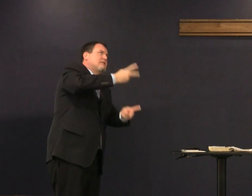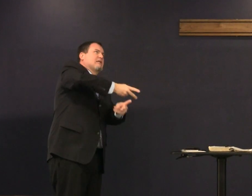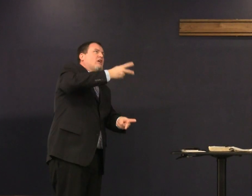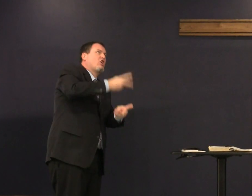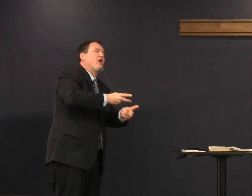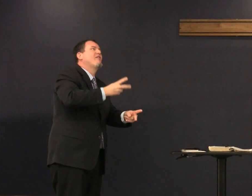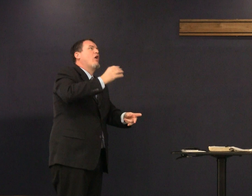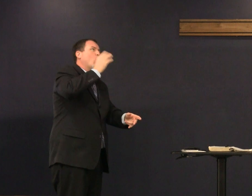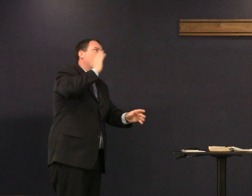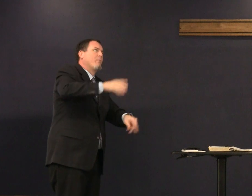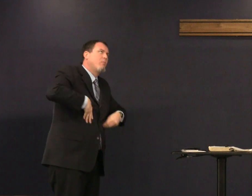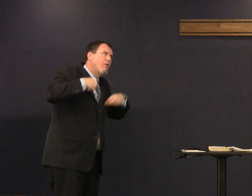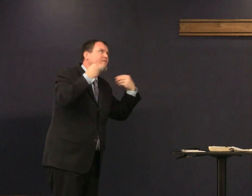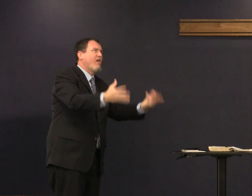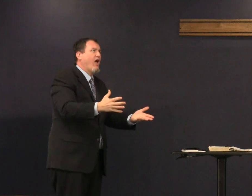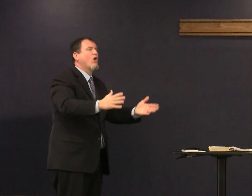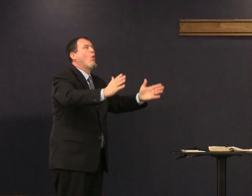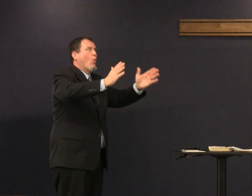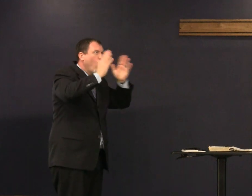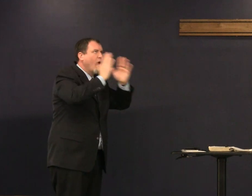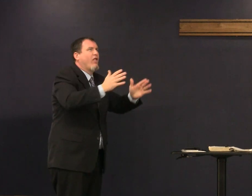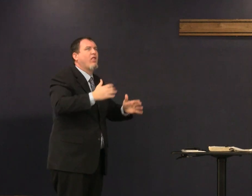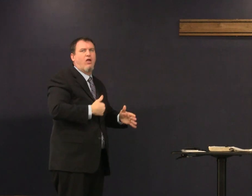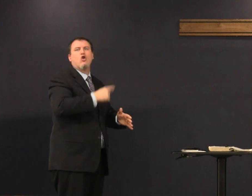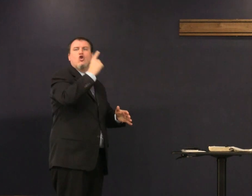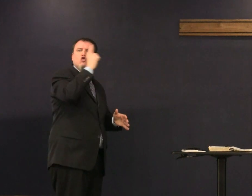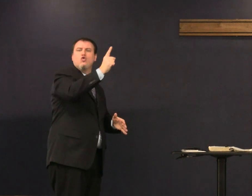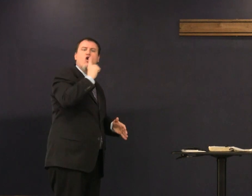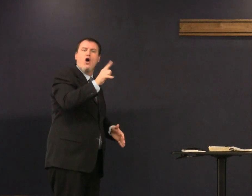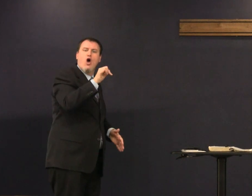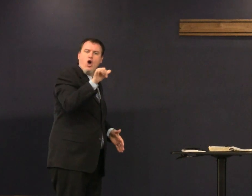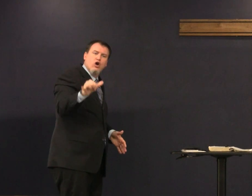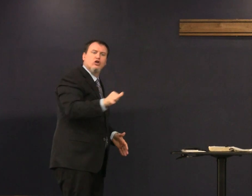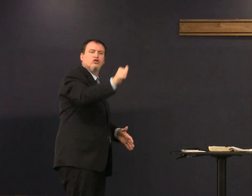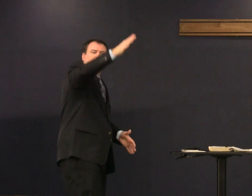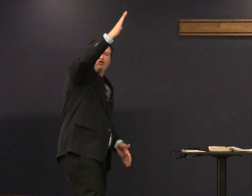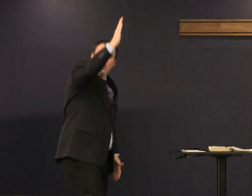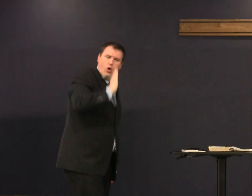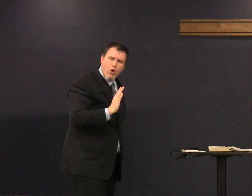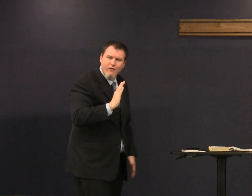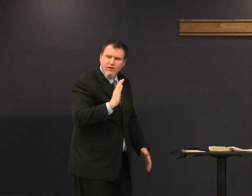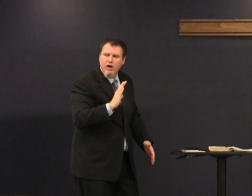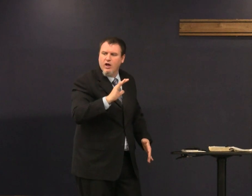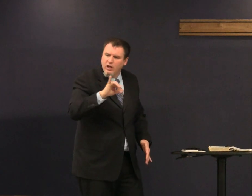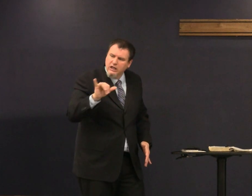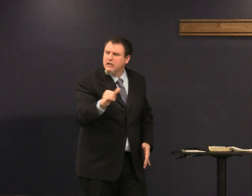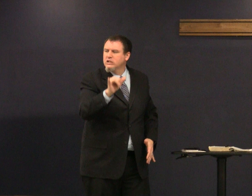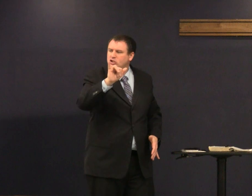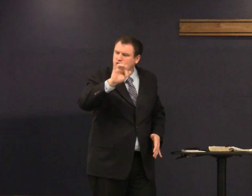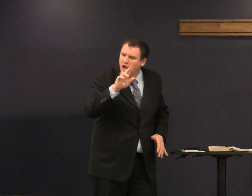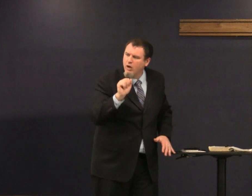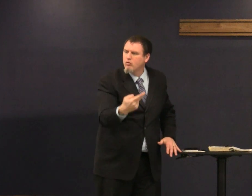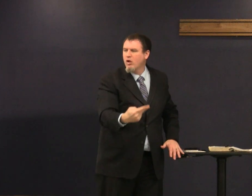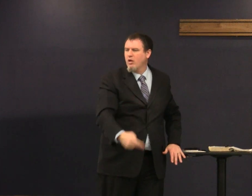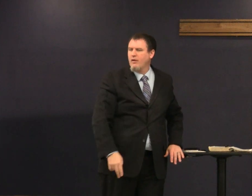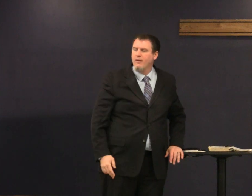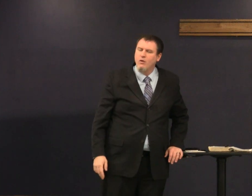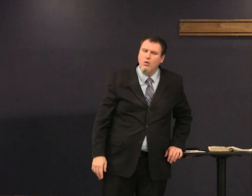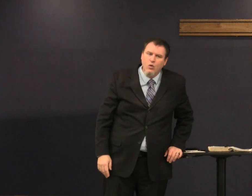will see me and you will take care of me and provide for me you are Jehovah Jireh